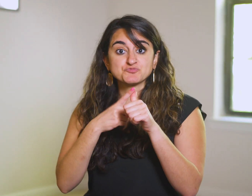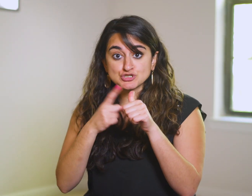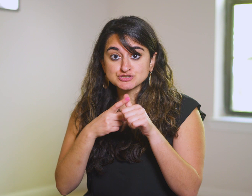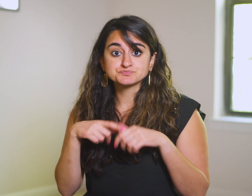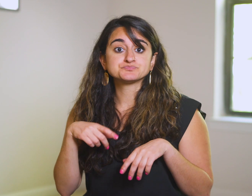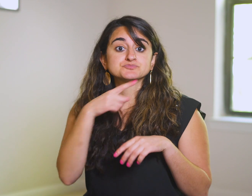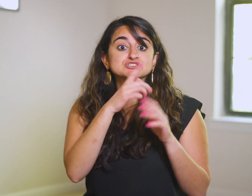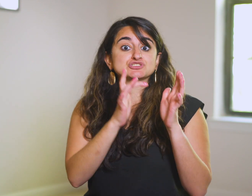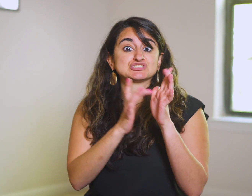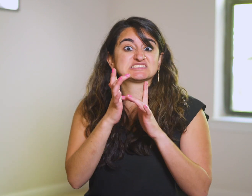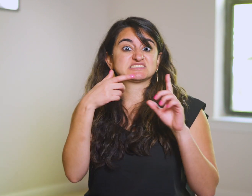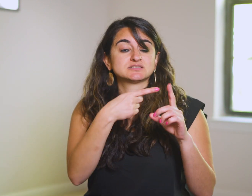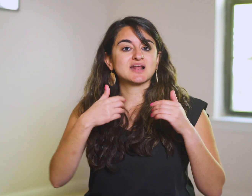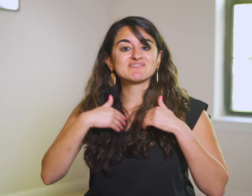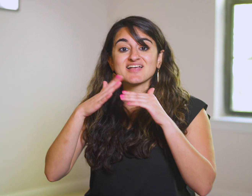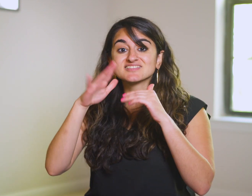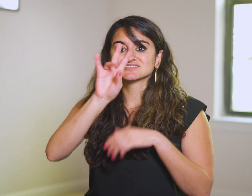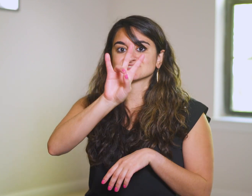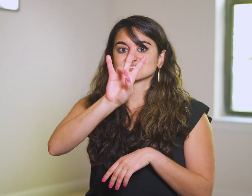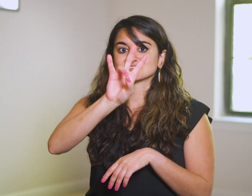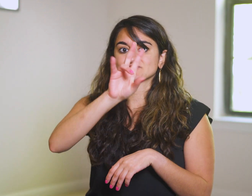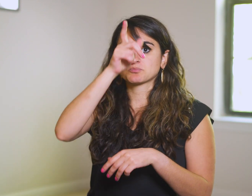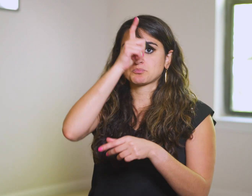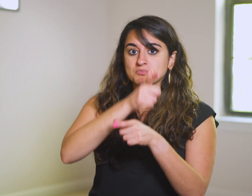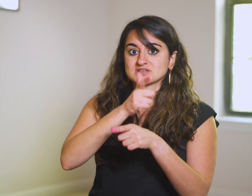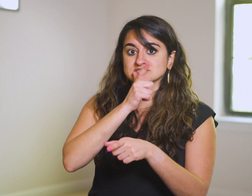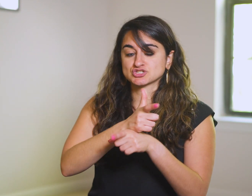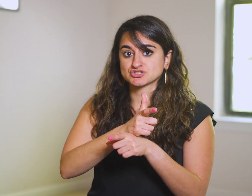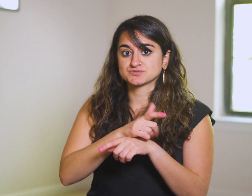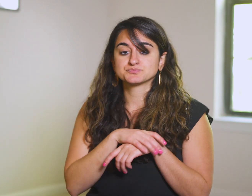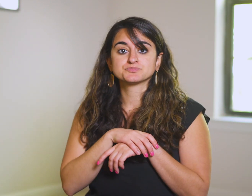First, He has at least seven brothers and sisters: